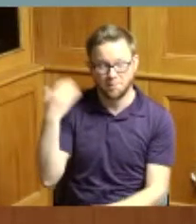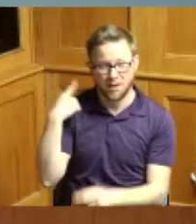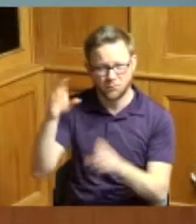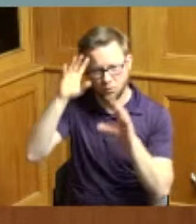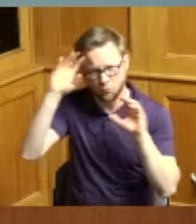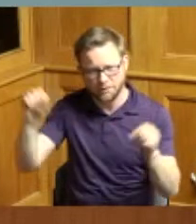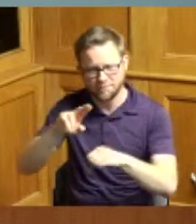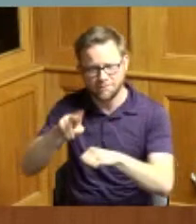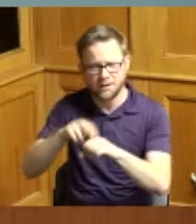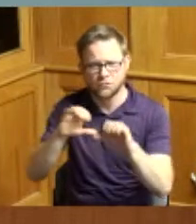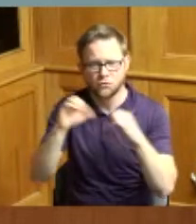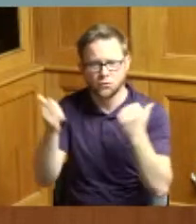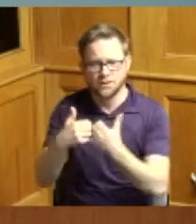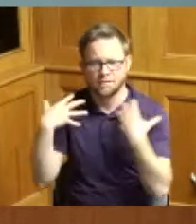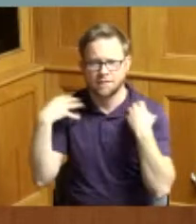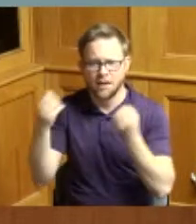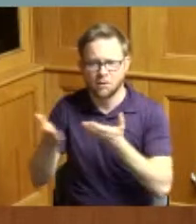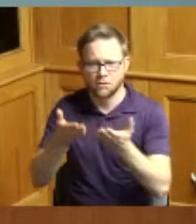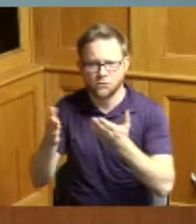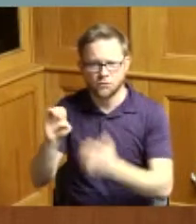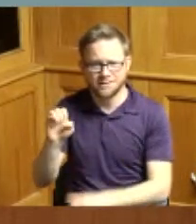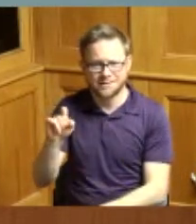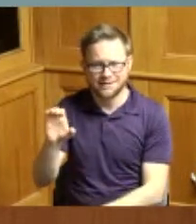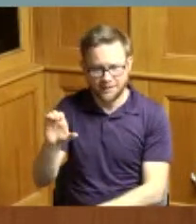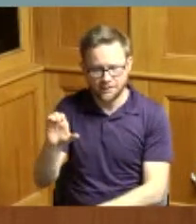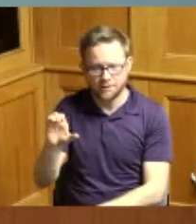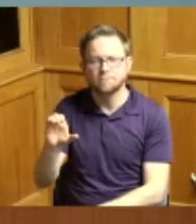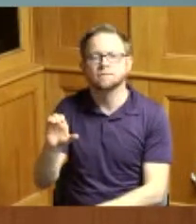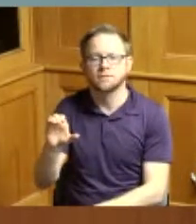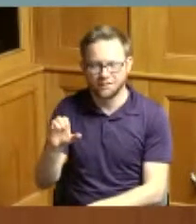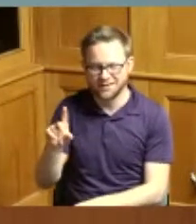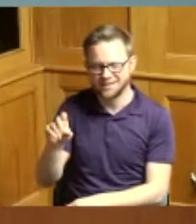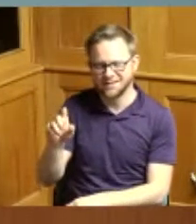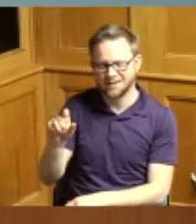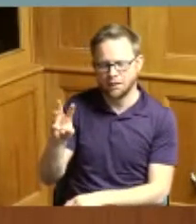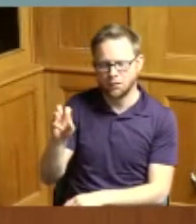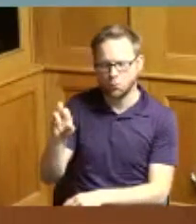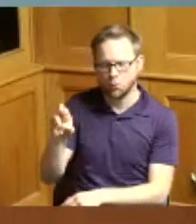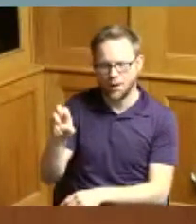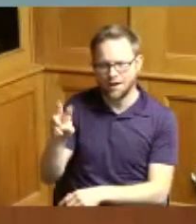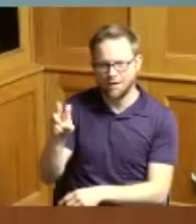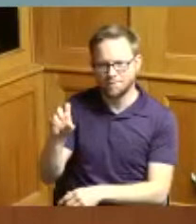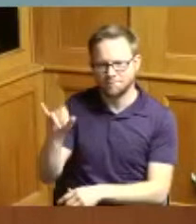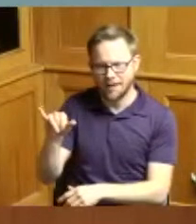service executives Delaware Valley chapter chairman of the Board of trustees of the Lincoln